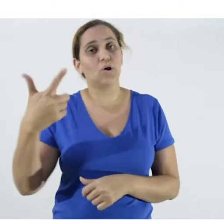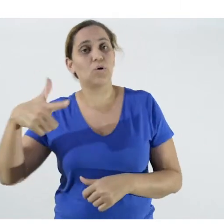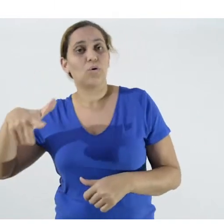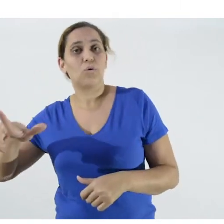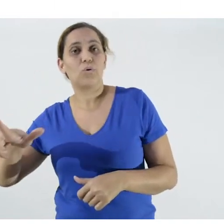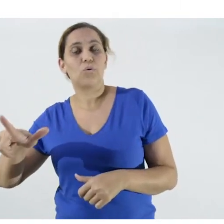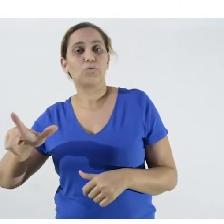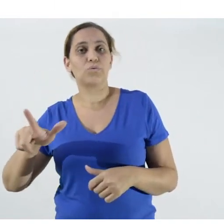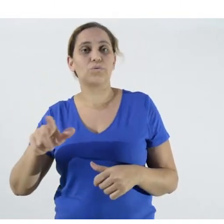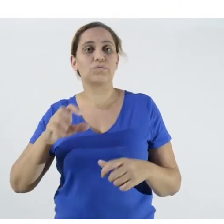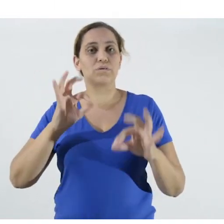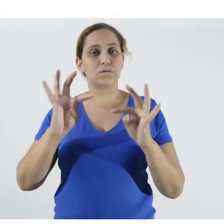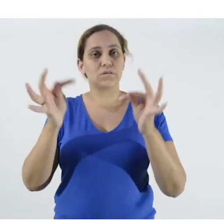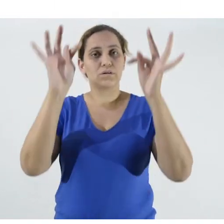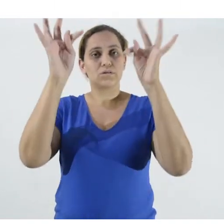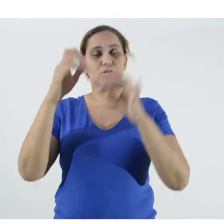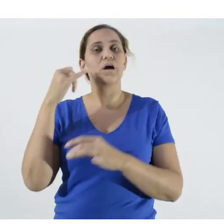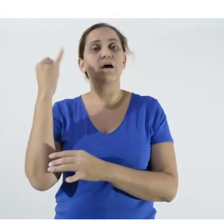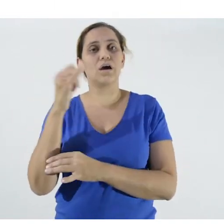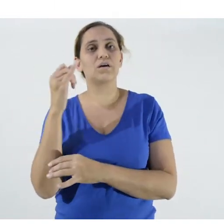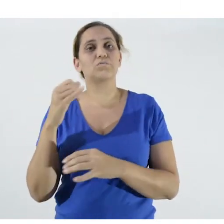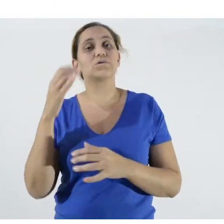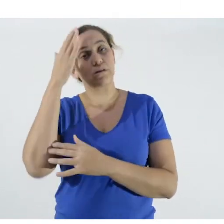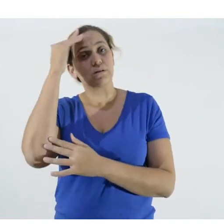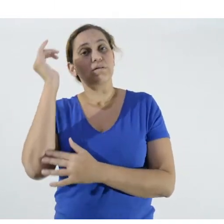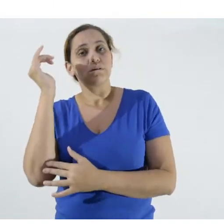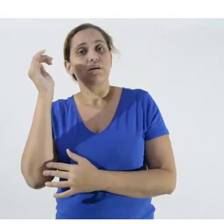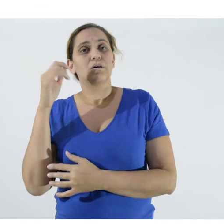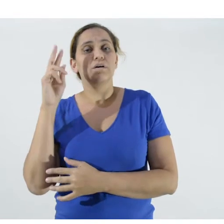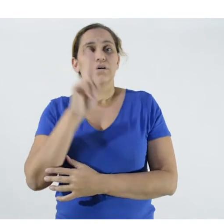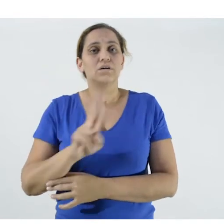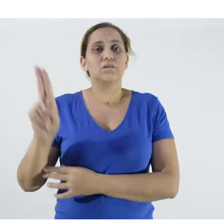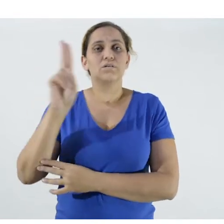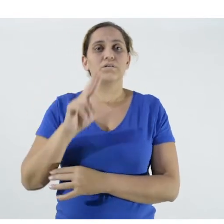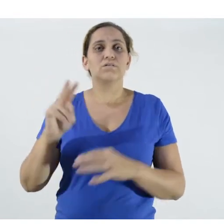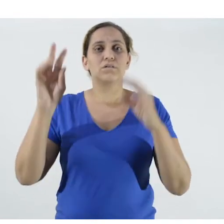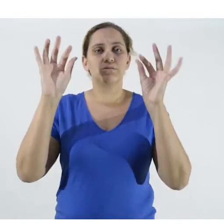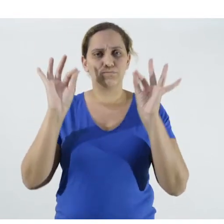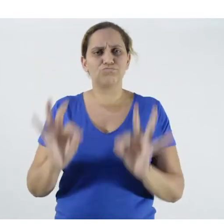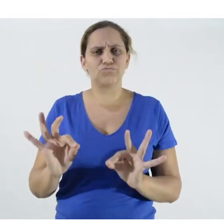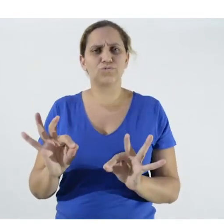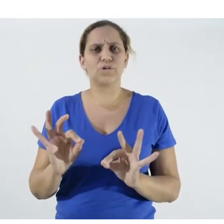technology, it’s interesting to know how to use it efficiently. Sending long